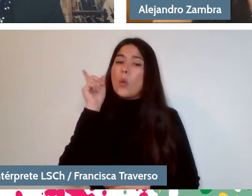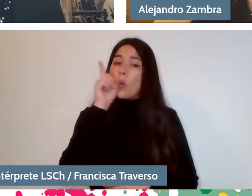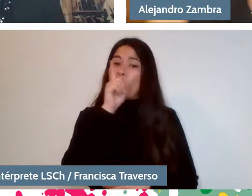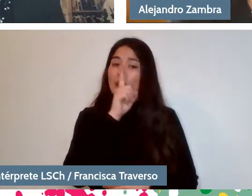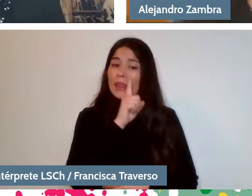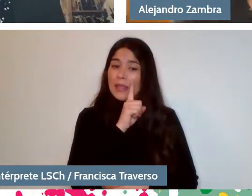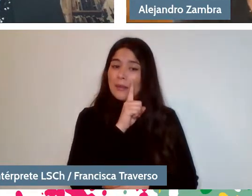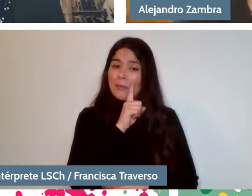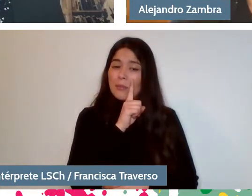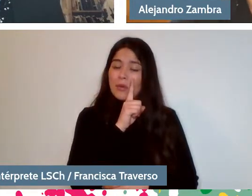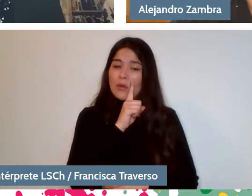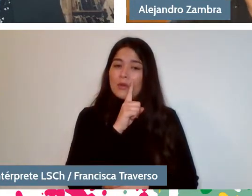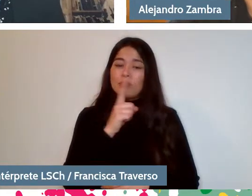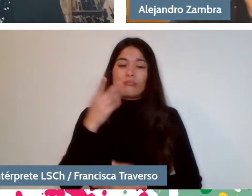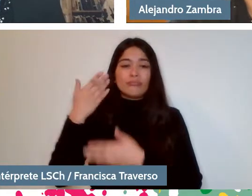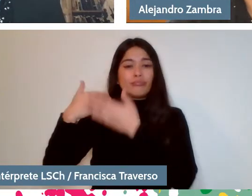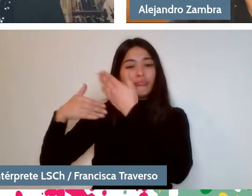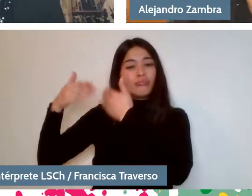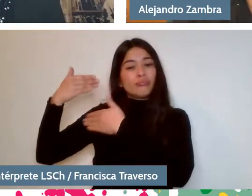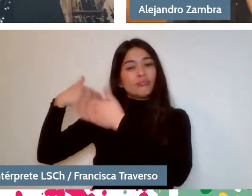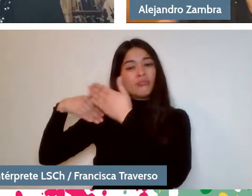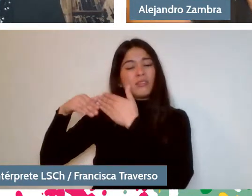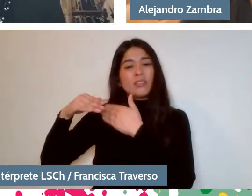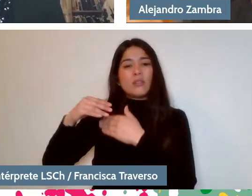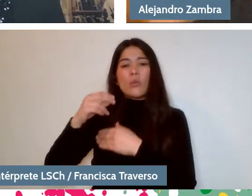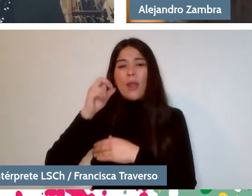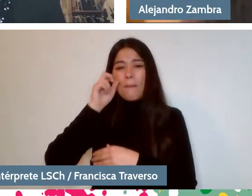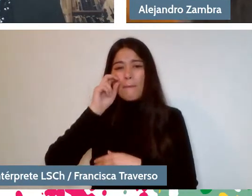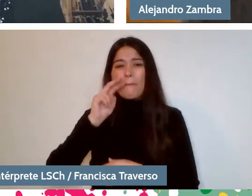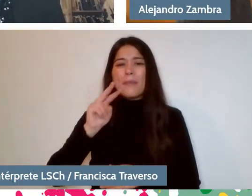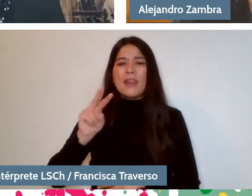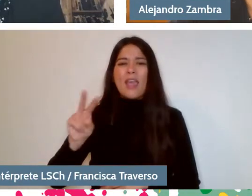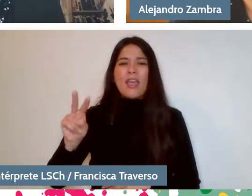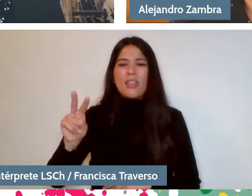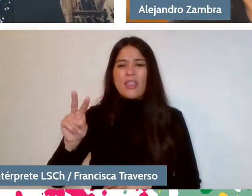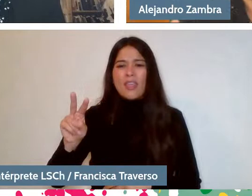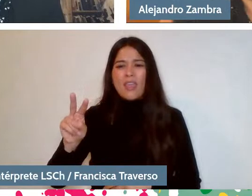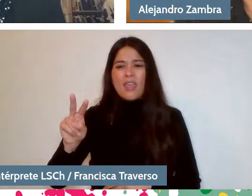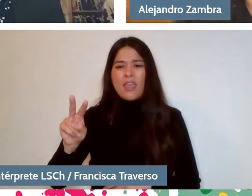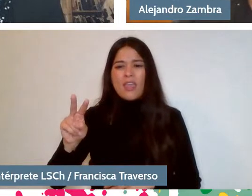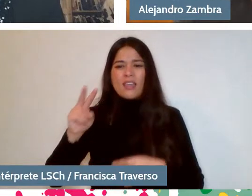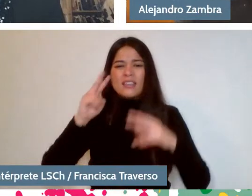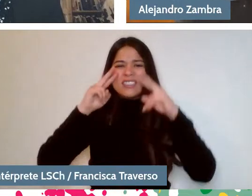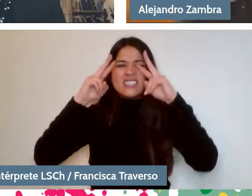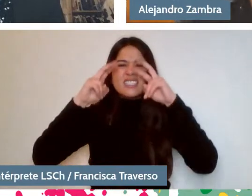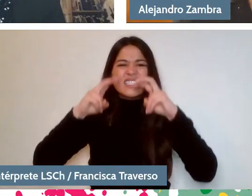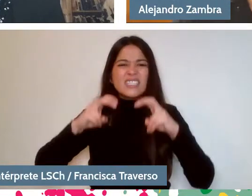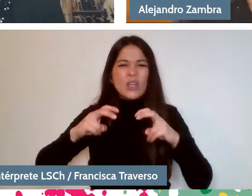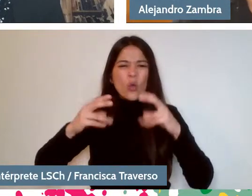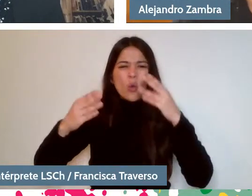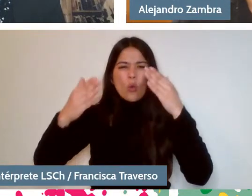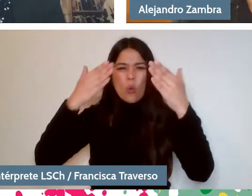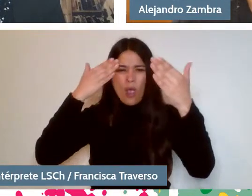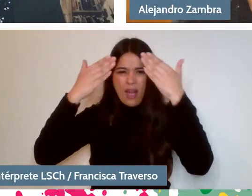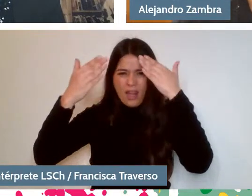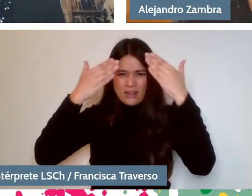it's a very, even typically psychoanalytic look, I mean, it's ...